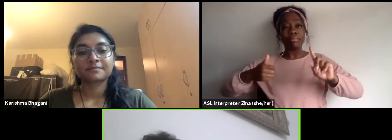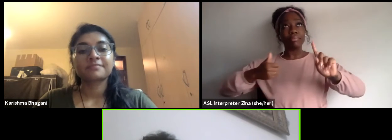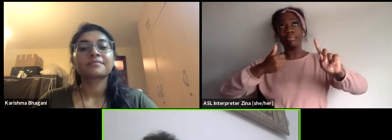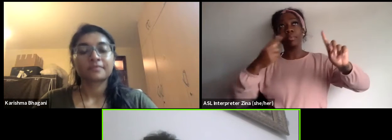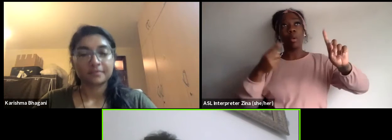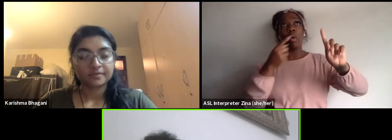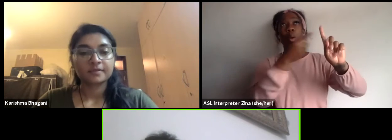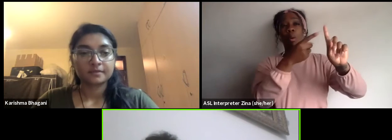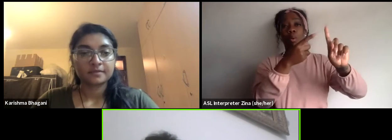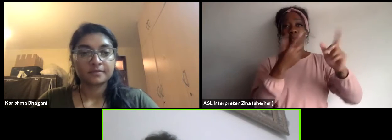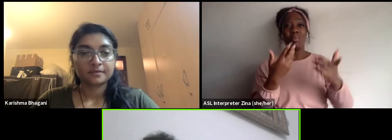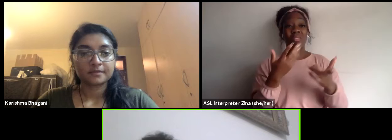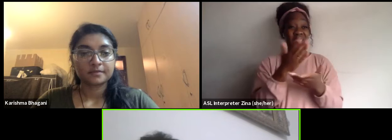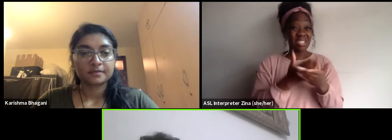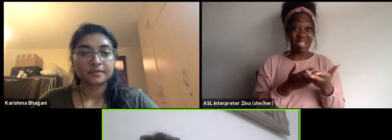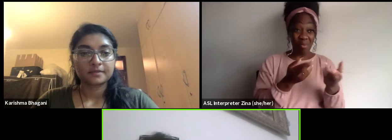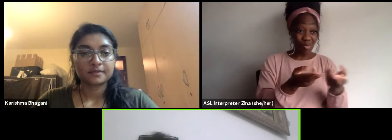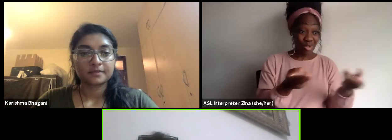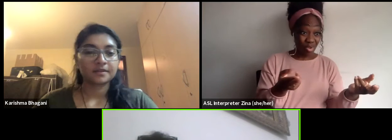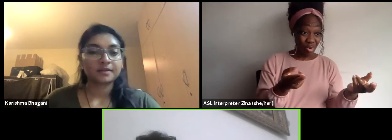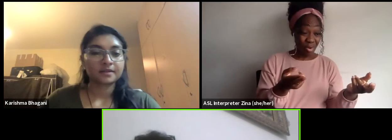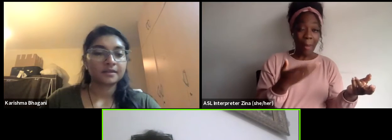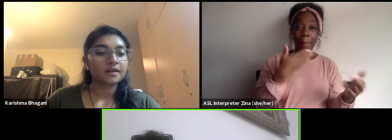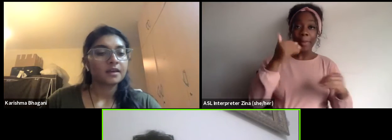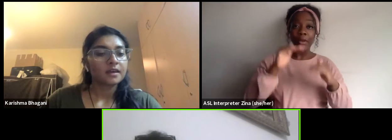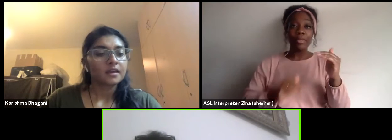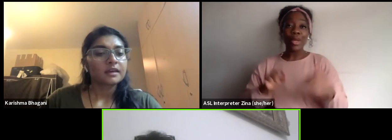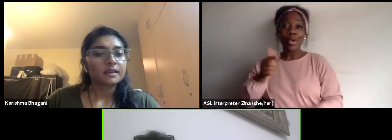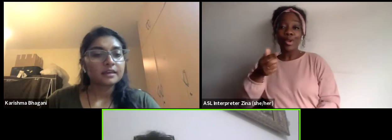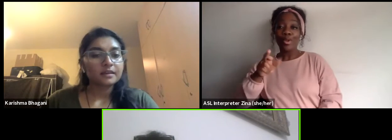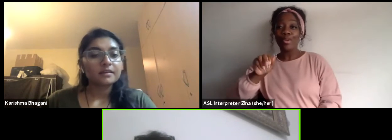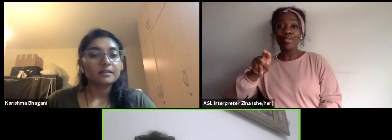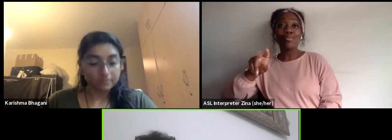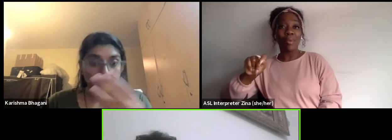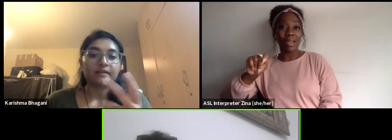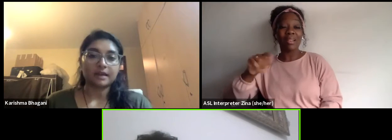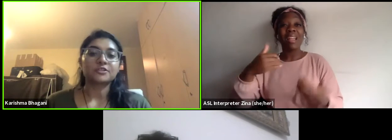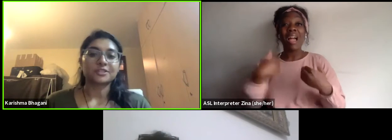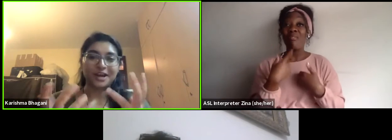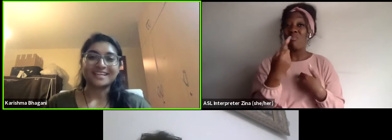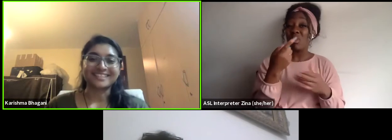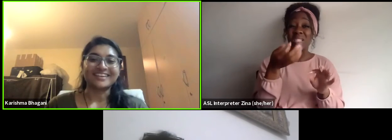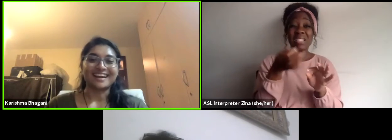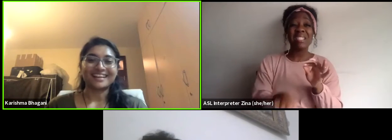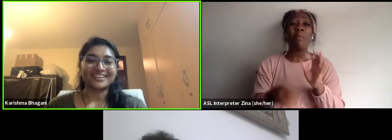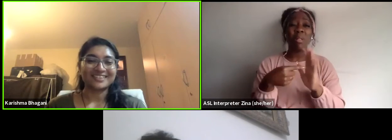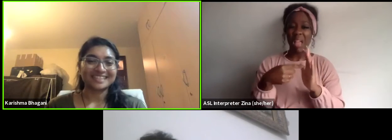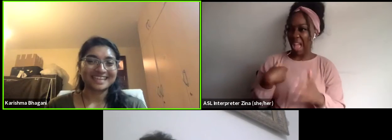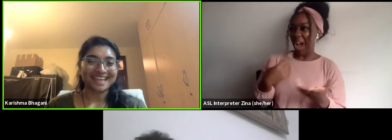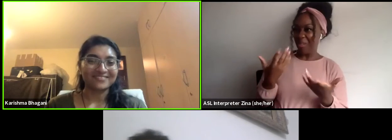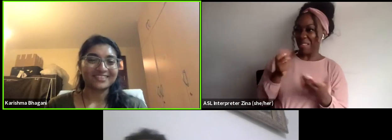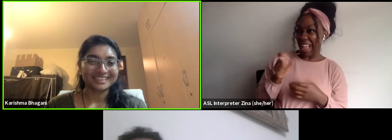that are even better than a grant. Very simple example-- Right, I was just gonna ask you, yeah can you give us an example.